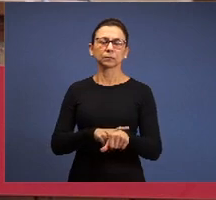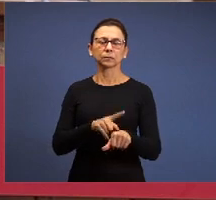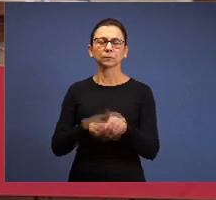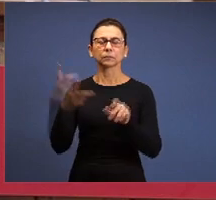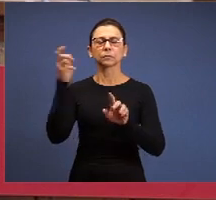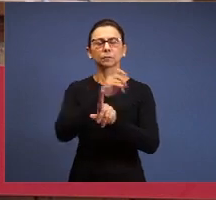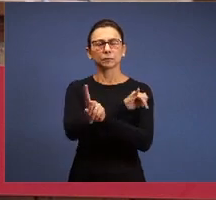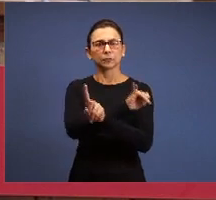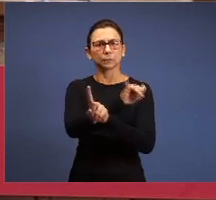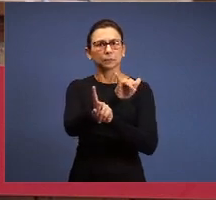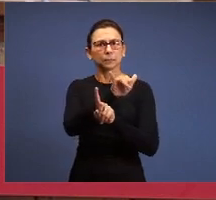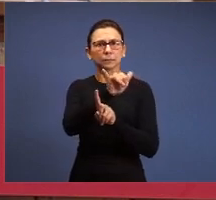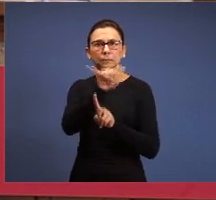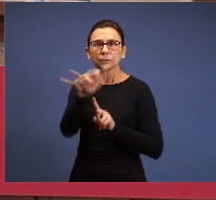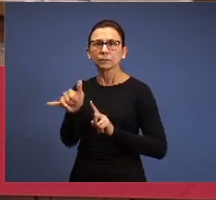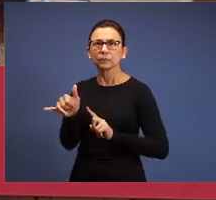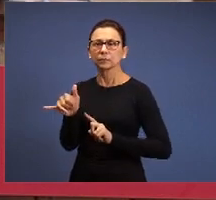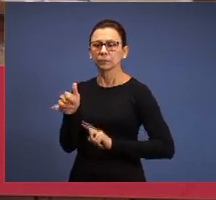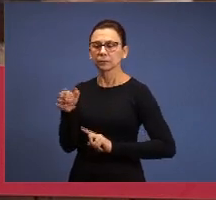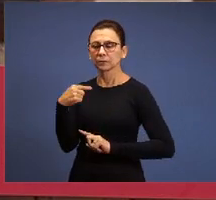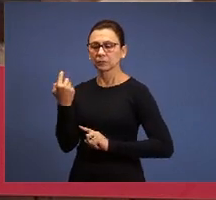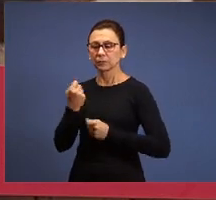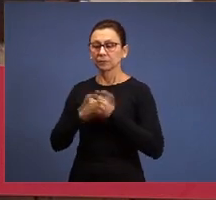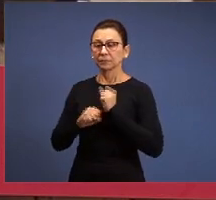the church is waiting and it has been disguised.